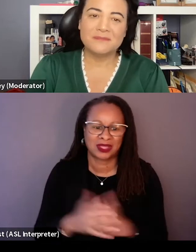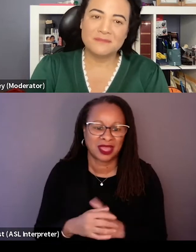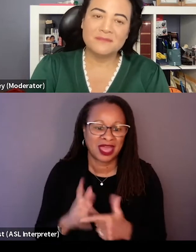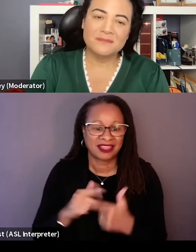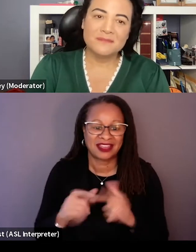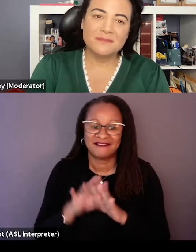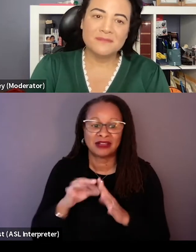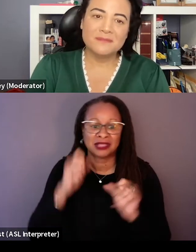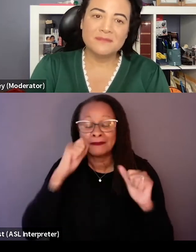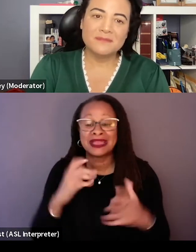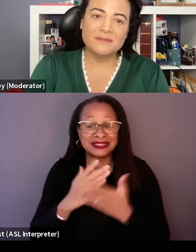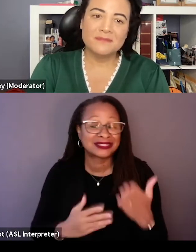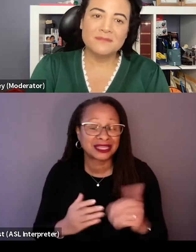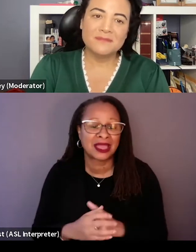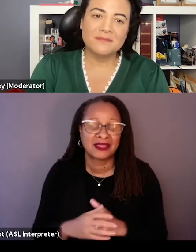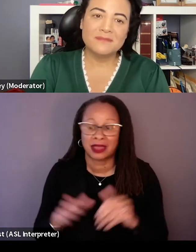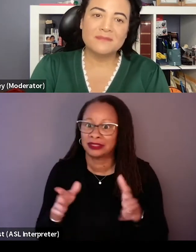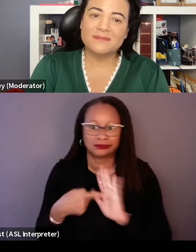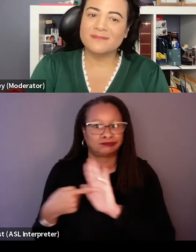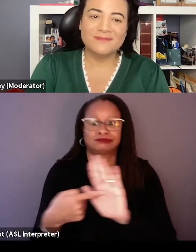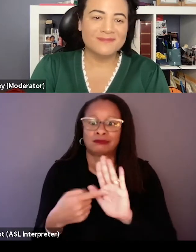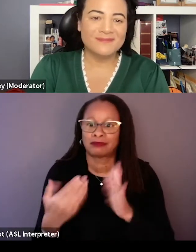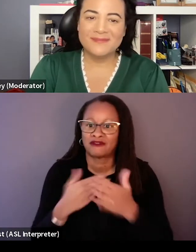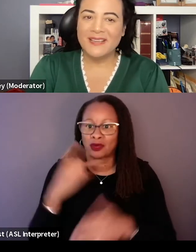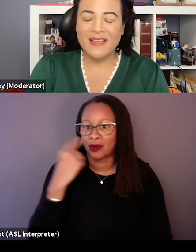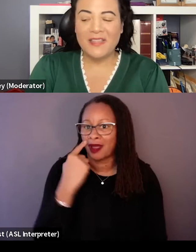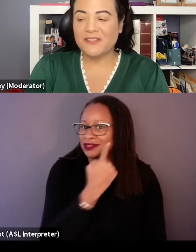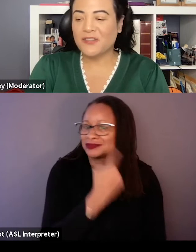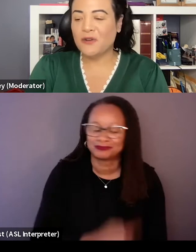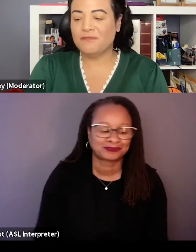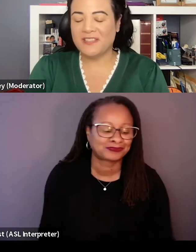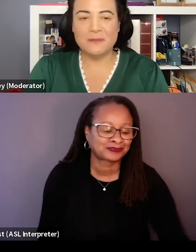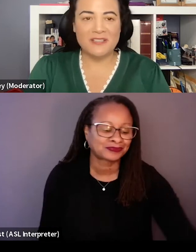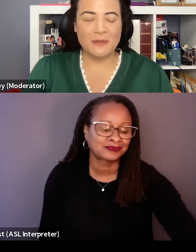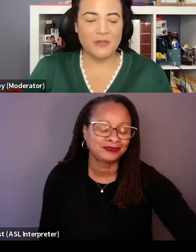that was unfolding before your eyes. That's so fascinating to me as someone